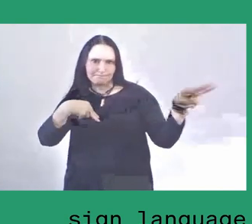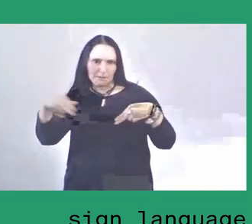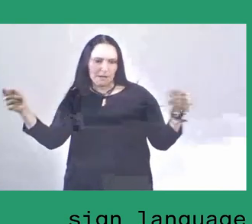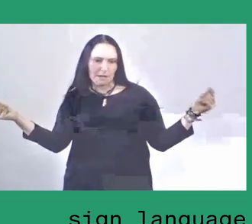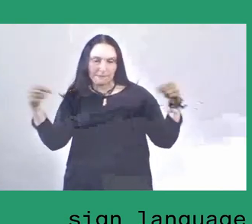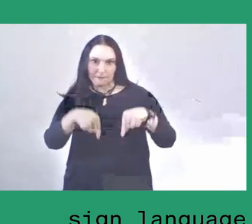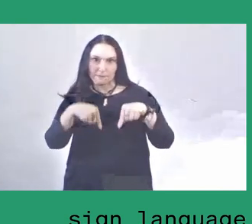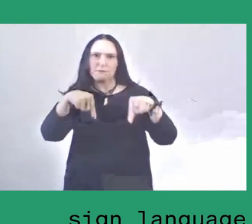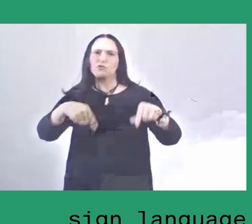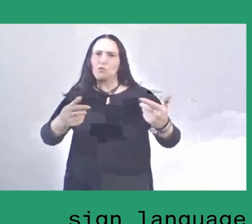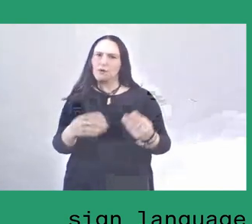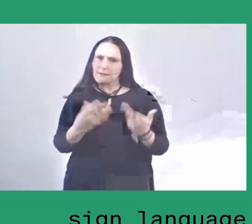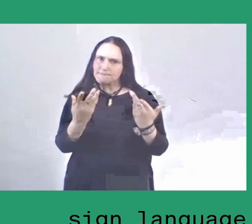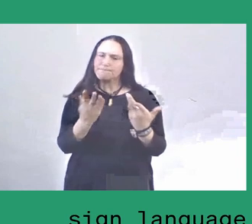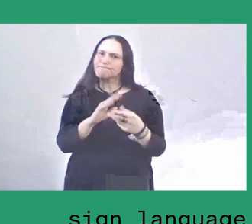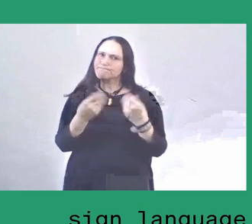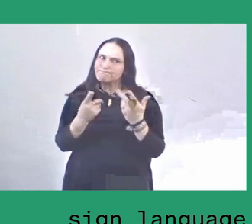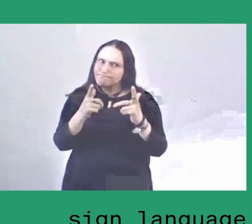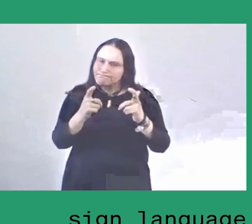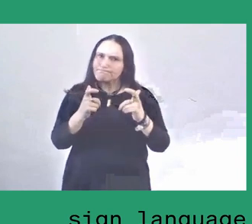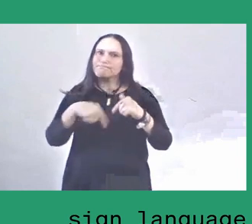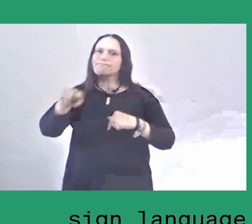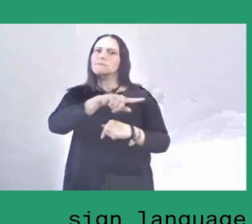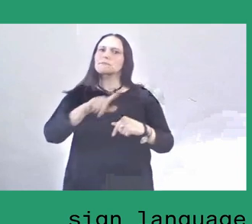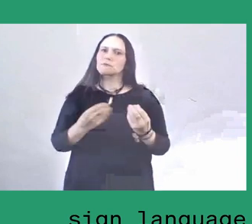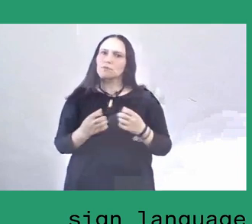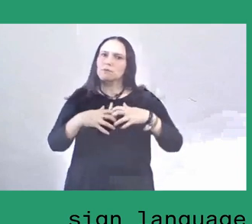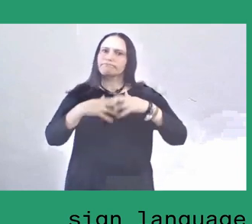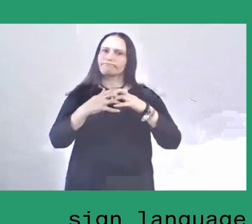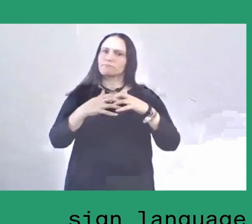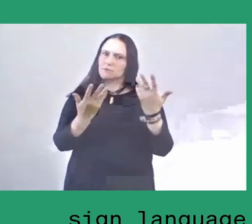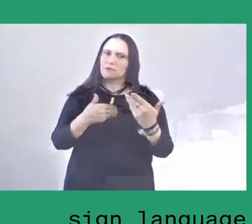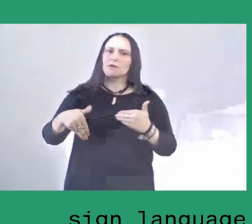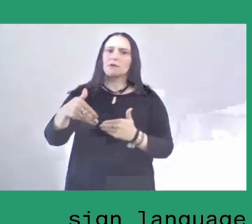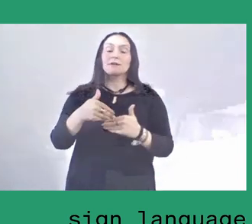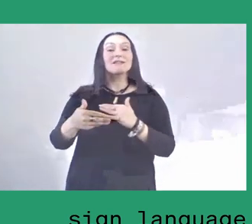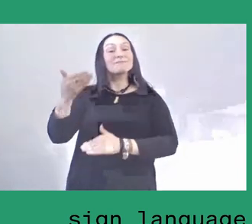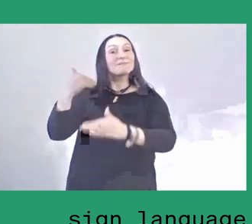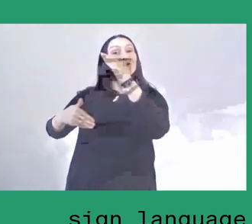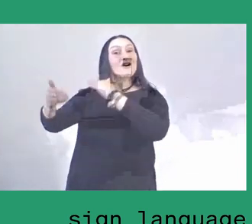So the farmers in Salassae... the former plantation workers in Salassae